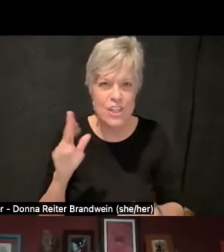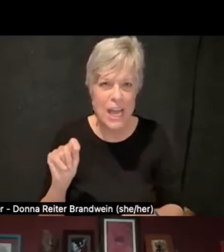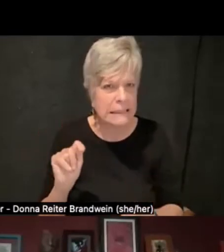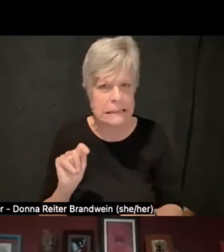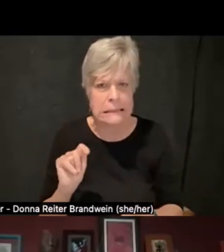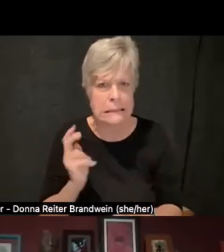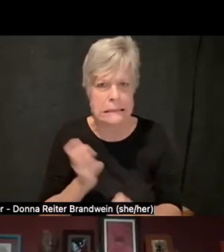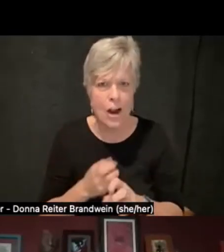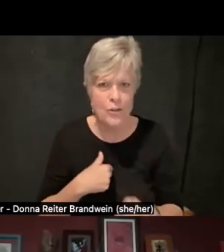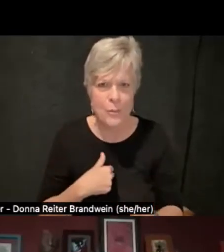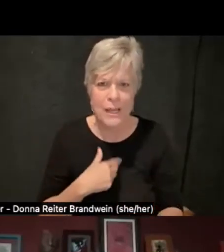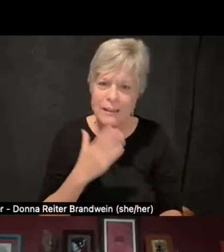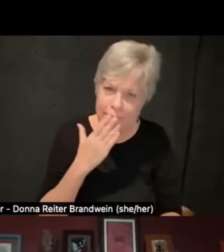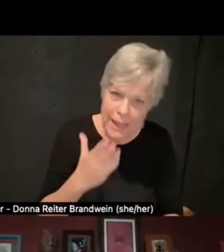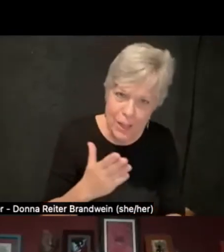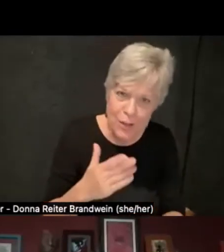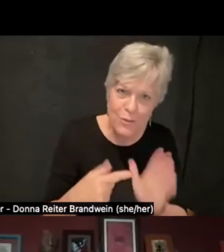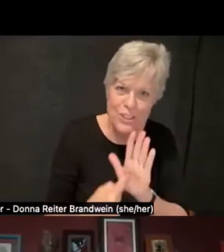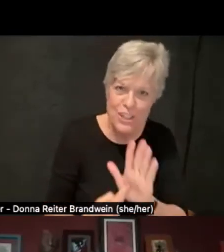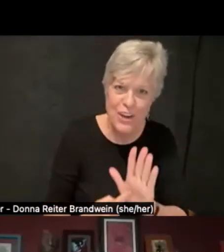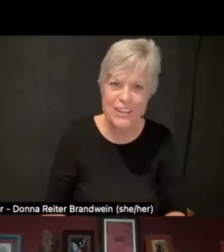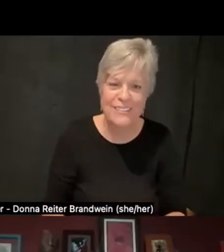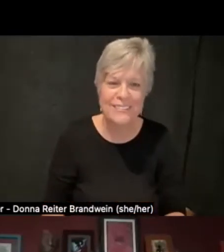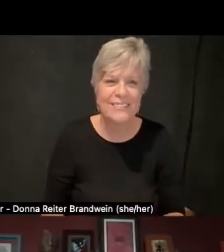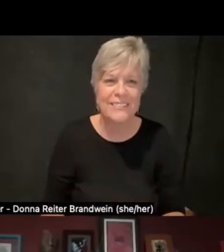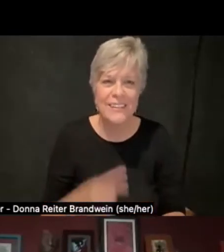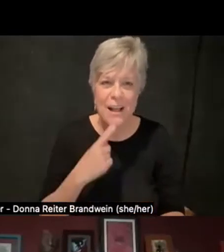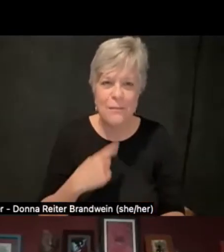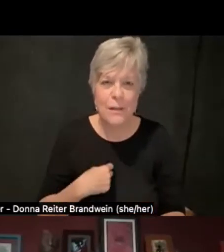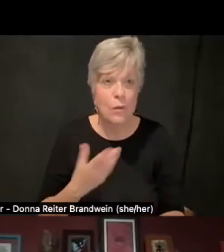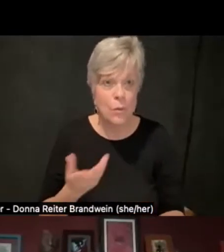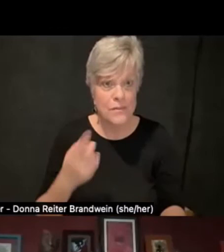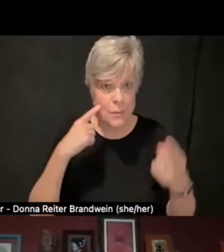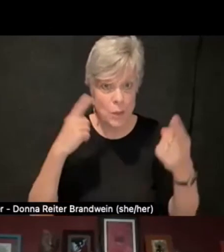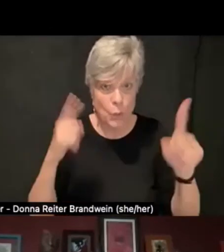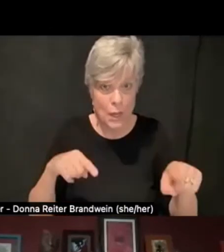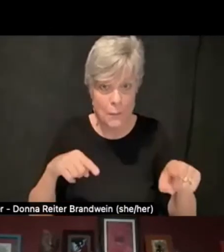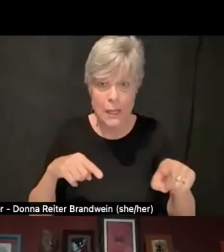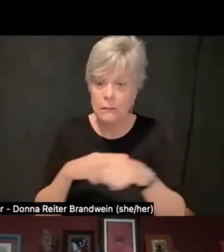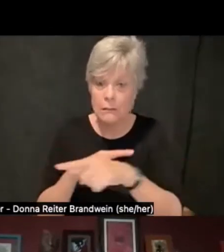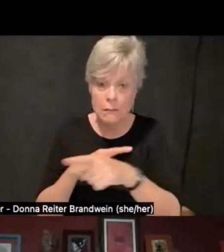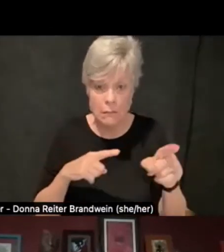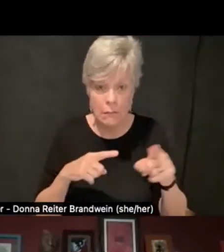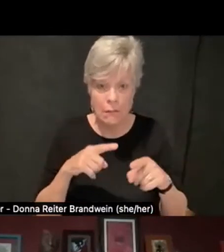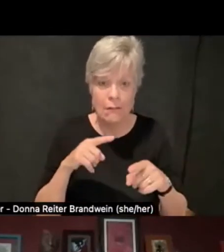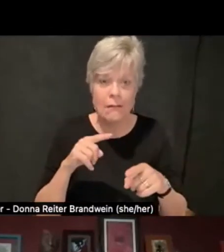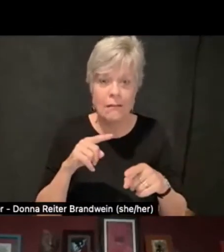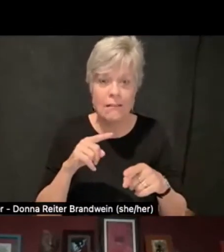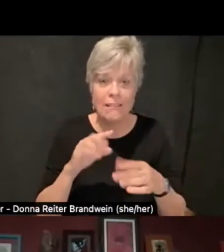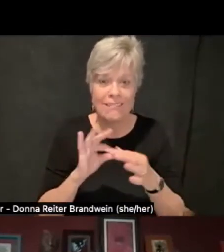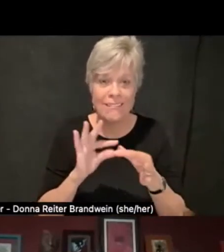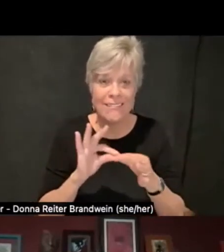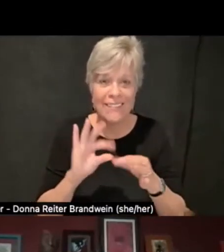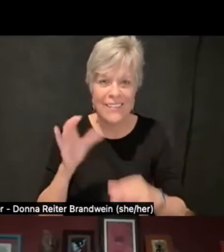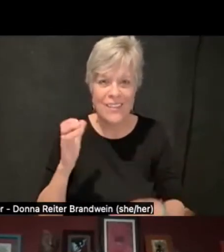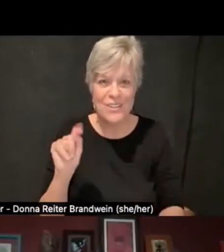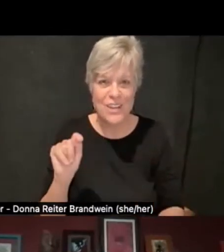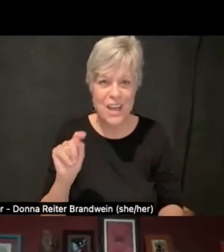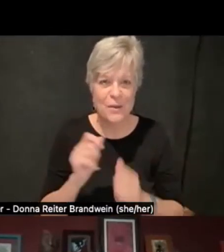So thank you for sharing that. And we've got some agreement coming into the chat with Diane's comment